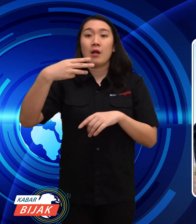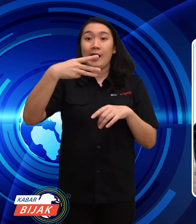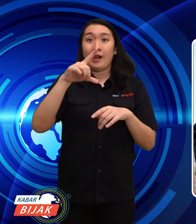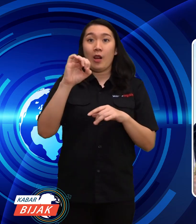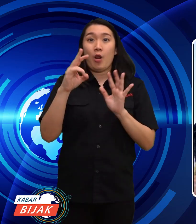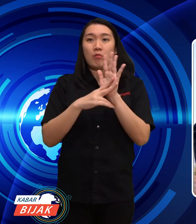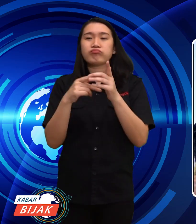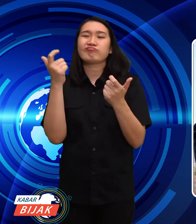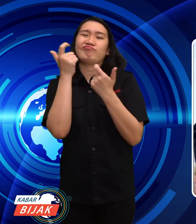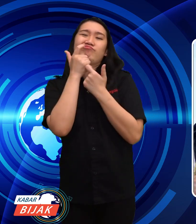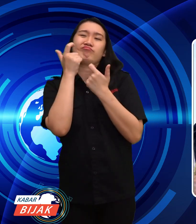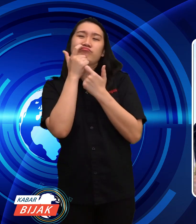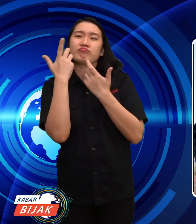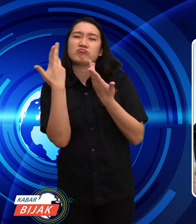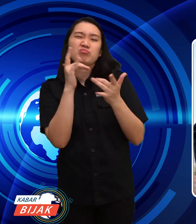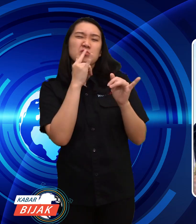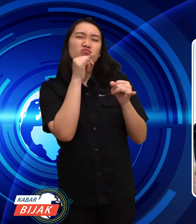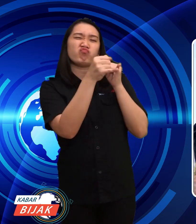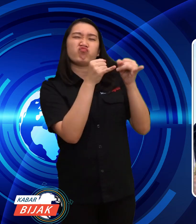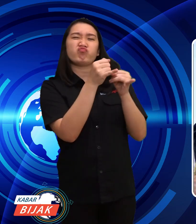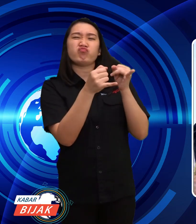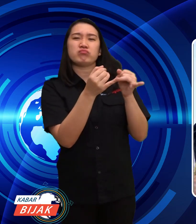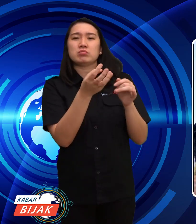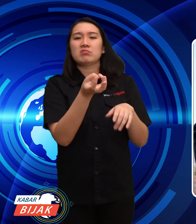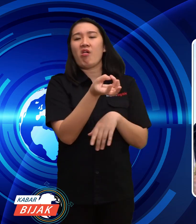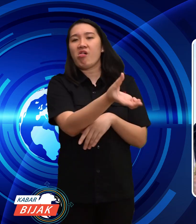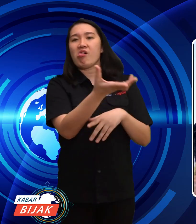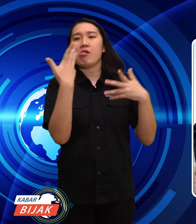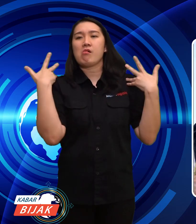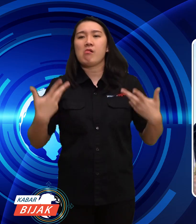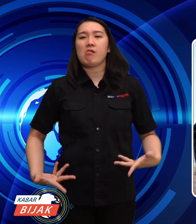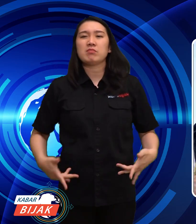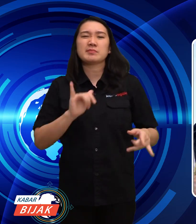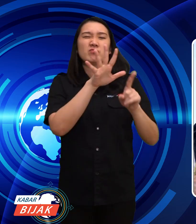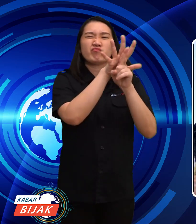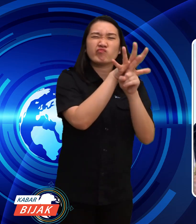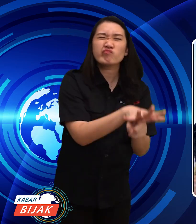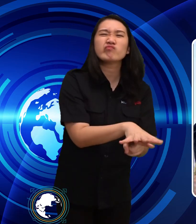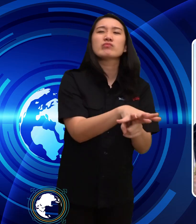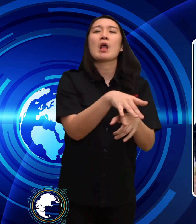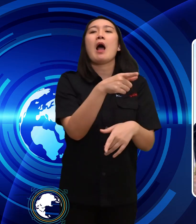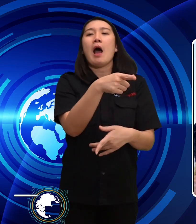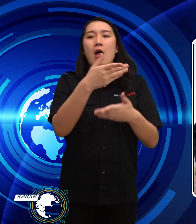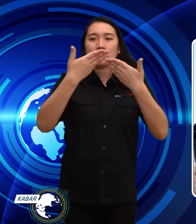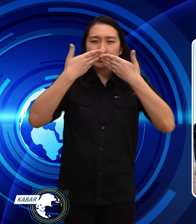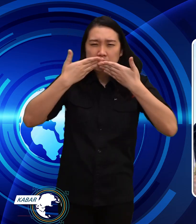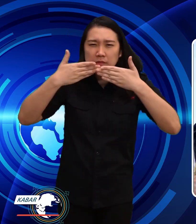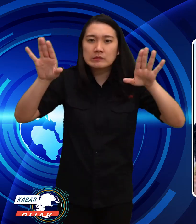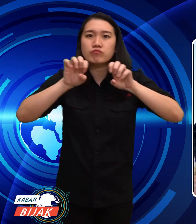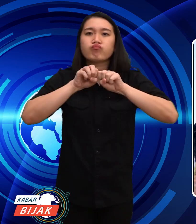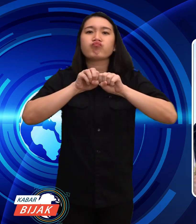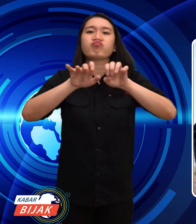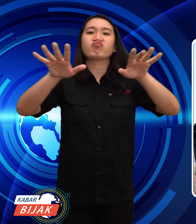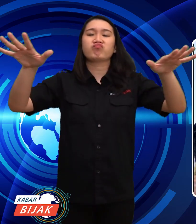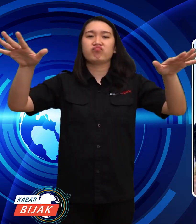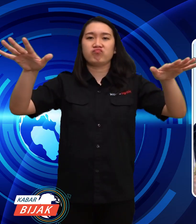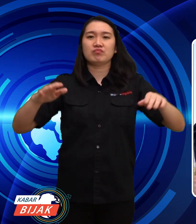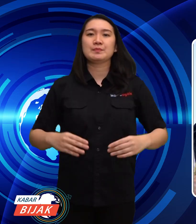Elon laughed mockingly over Halli's condition blatantly.